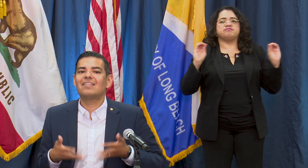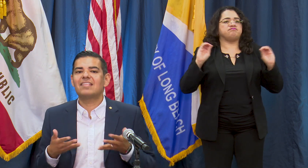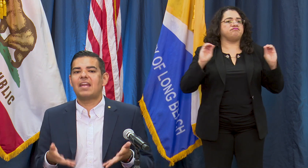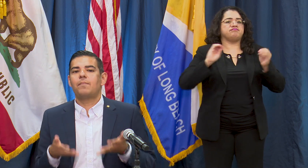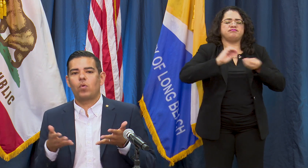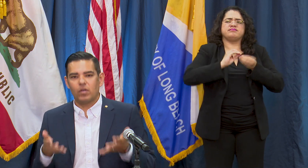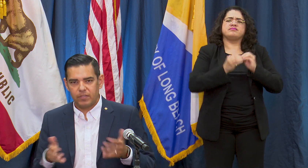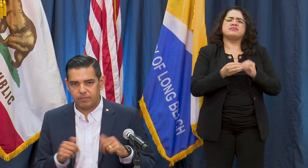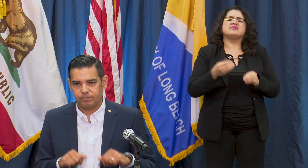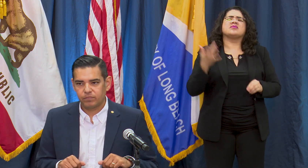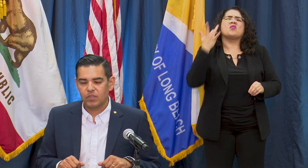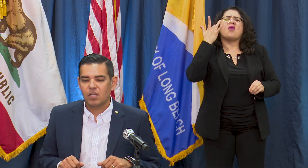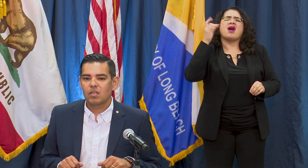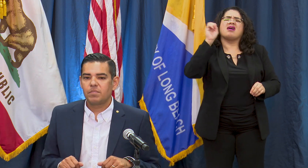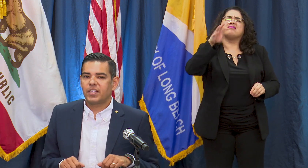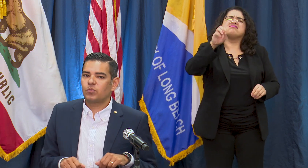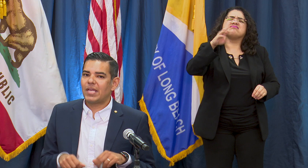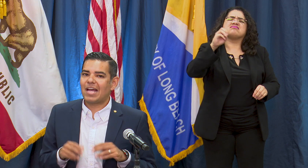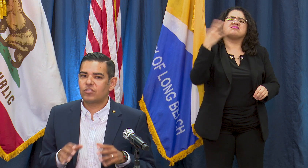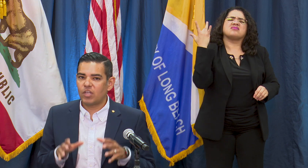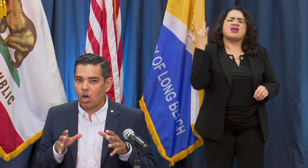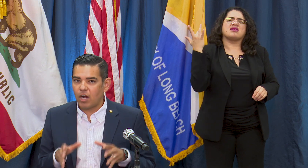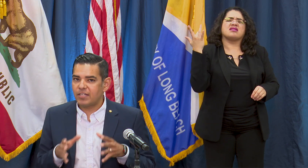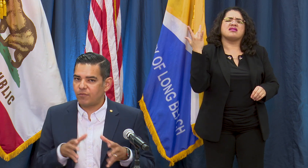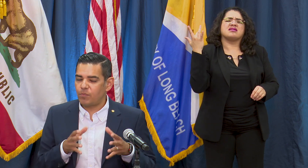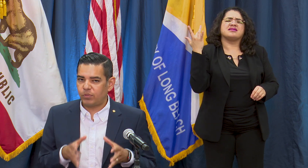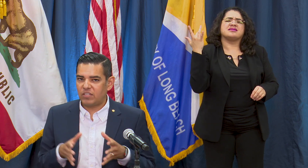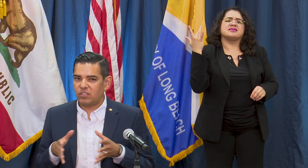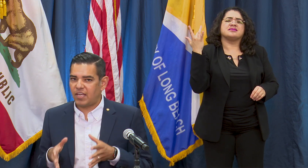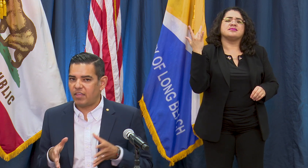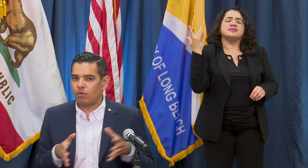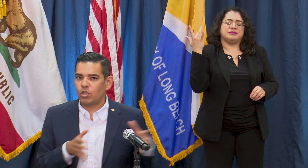that important? because we actually are at a different place today than we were